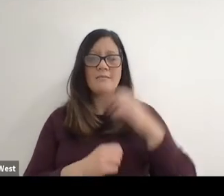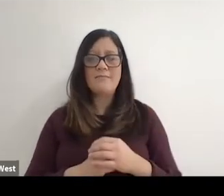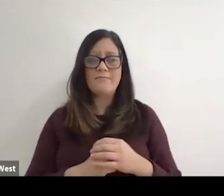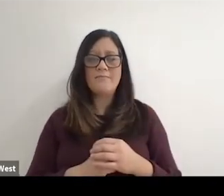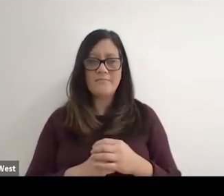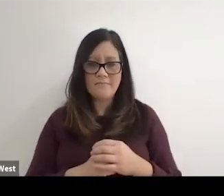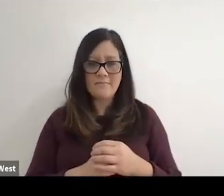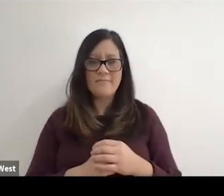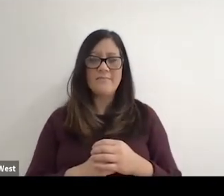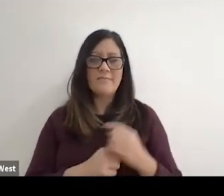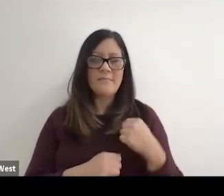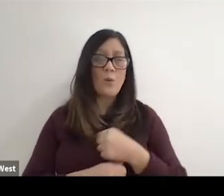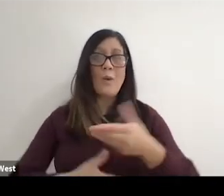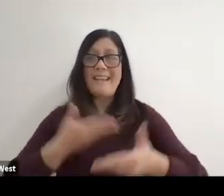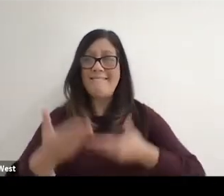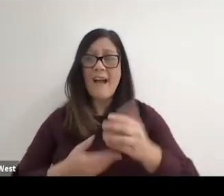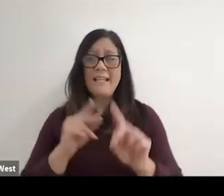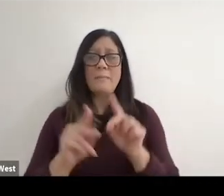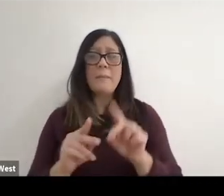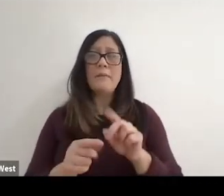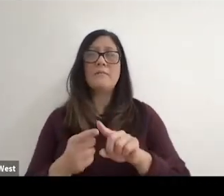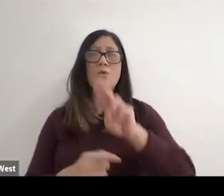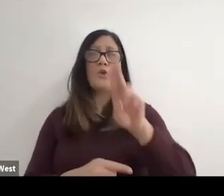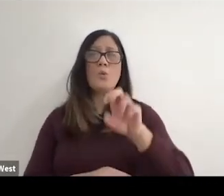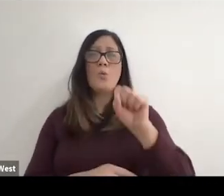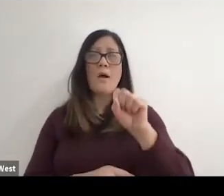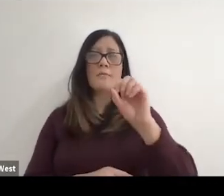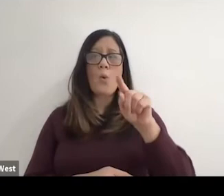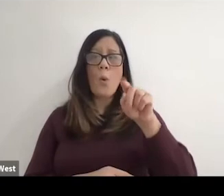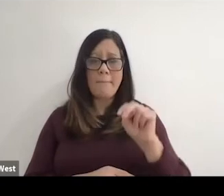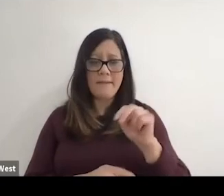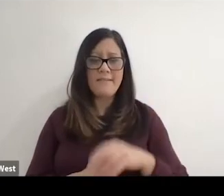We were inviting people to our US open we we had a United States Open National